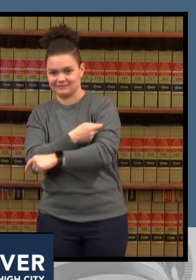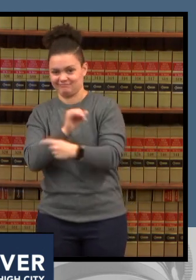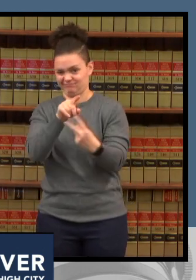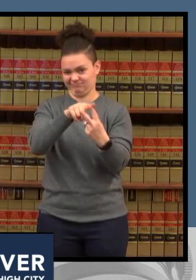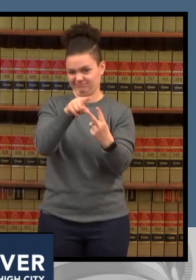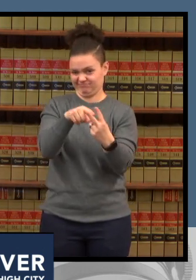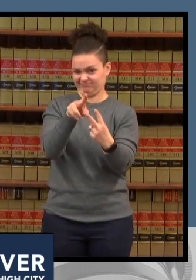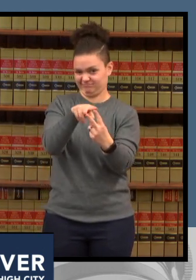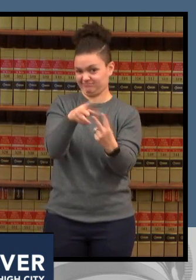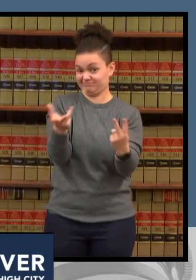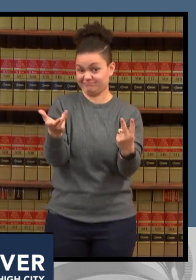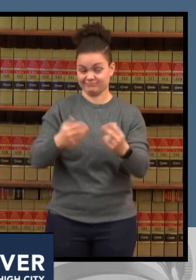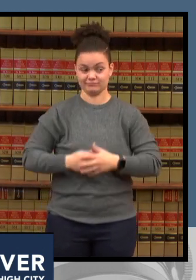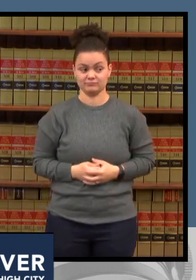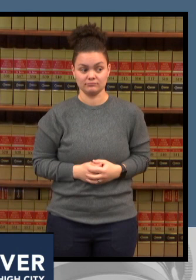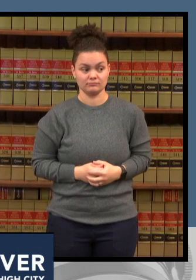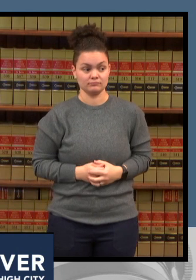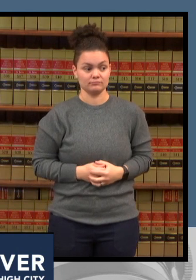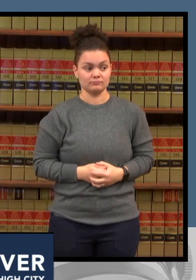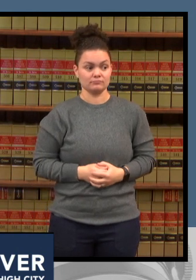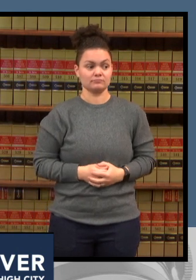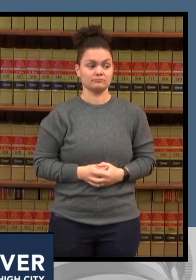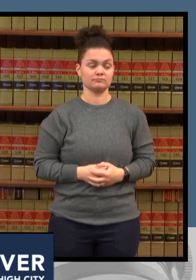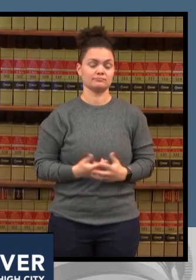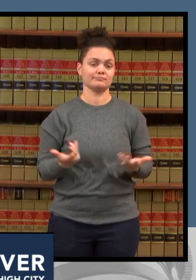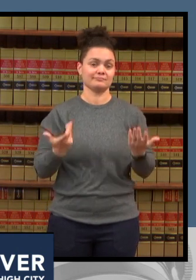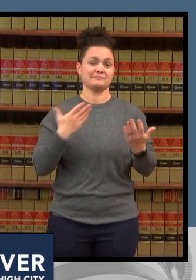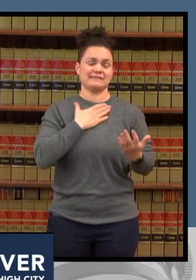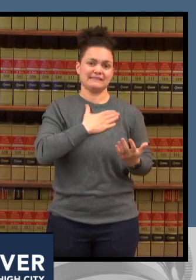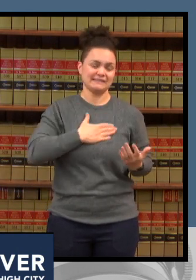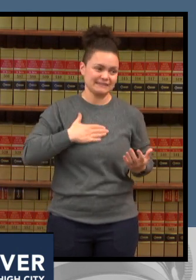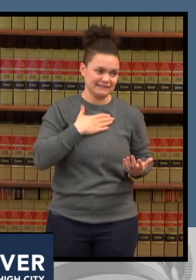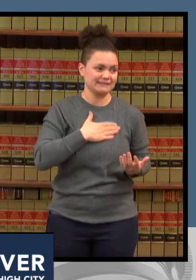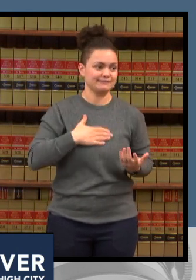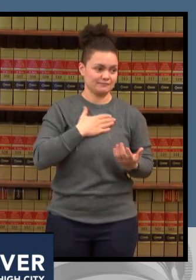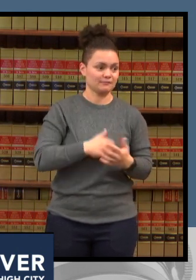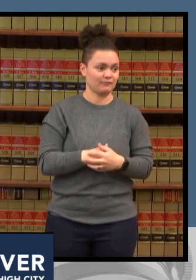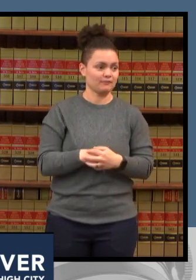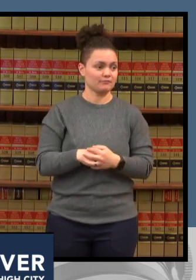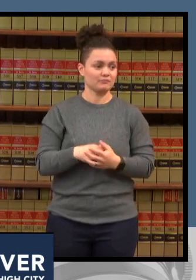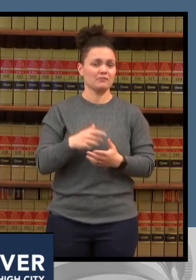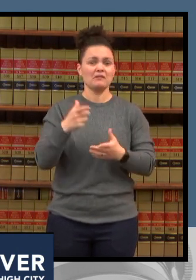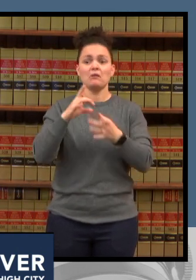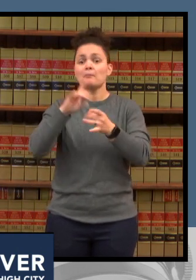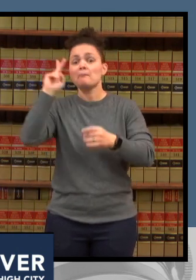please please do do not make this a political issue i think mayor hancock emphasized this